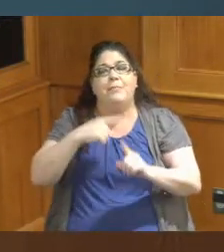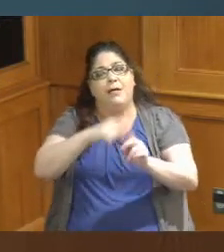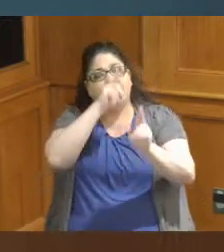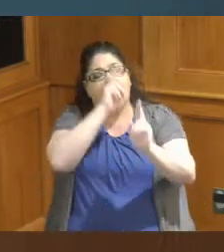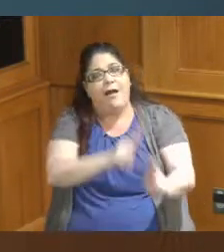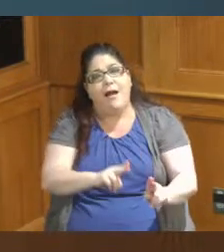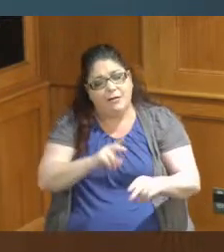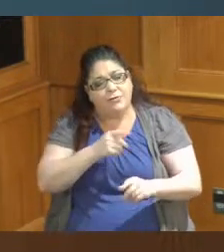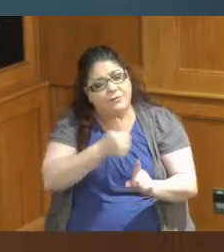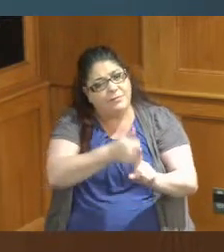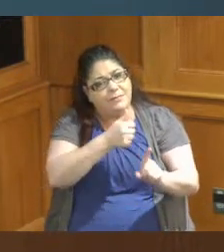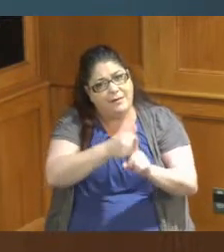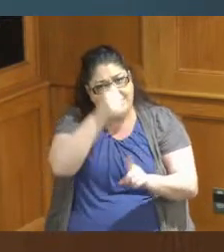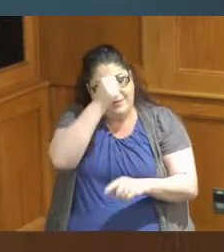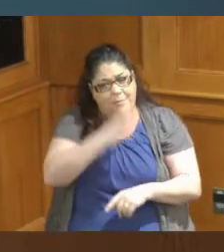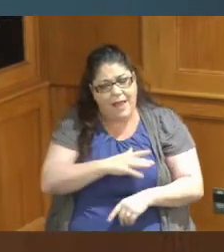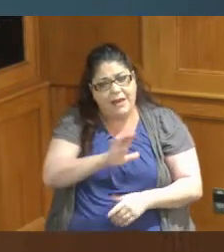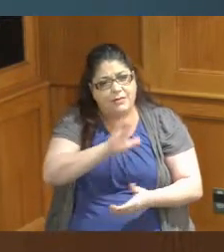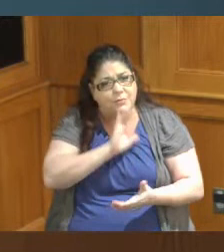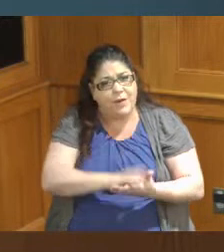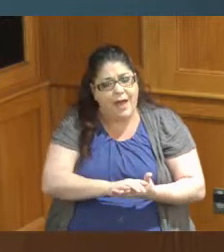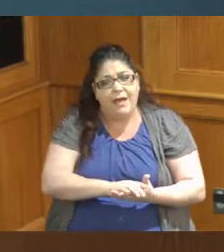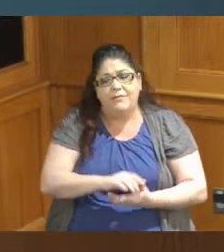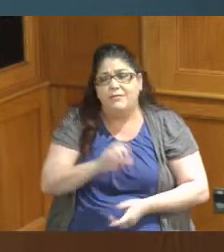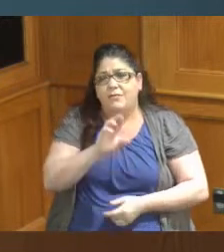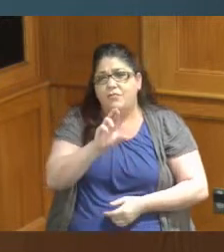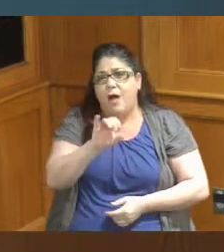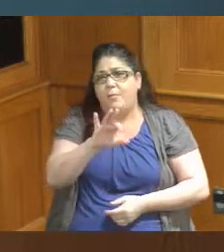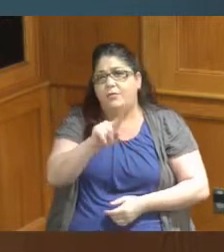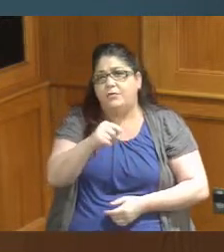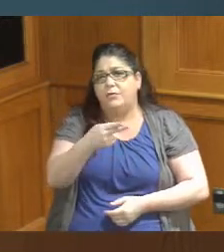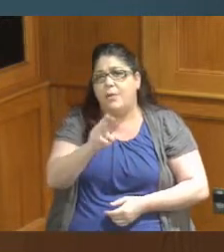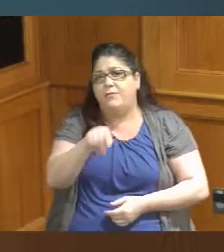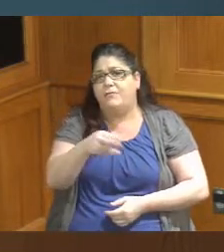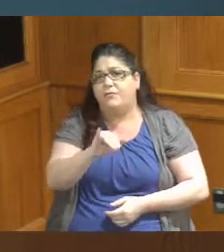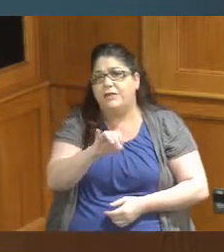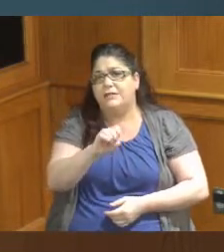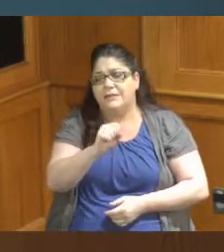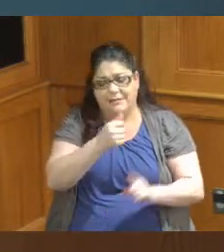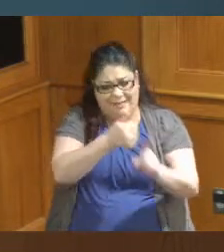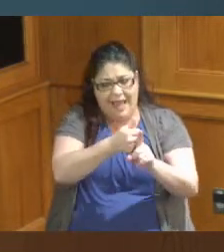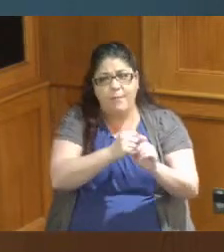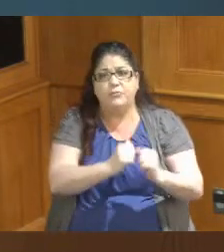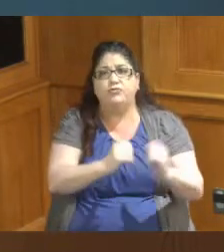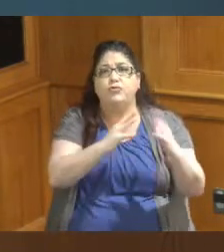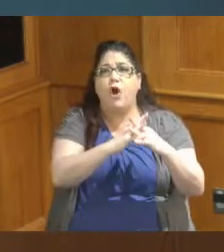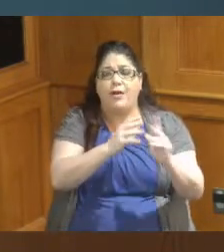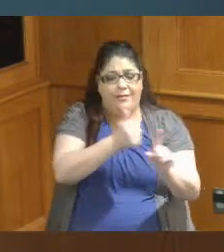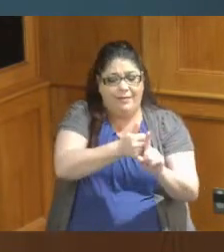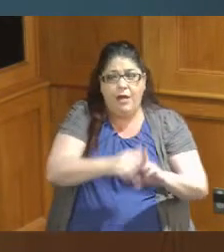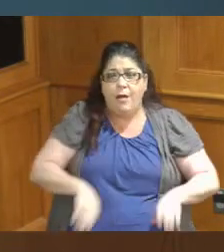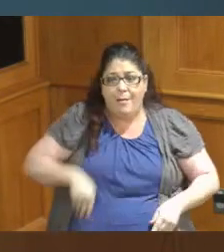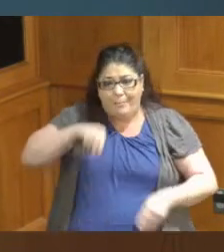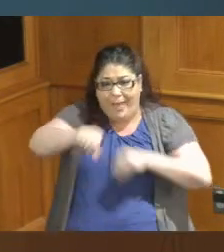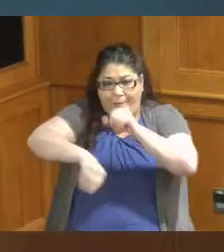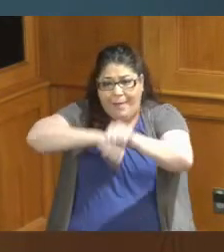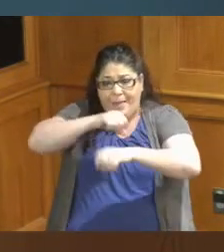Humphries and his wife for starting such a program and maintaining it out of their own Pockets but